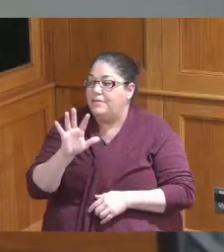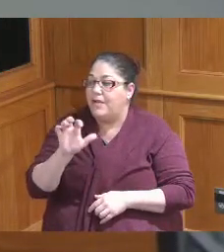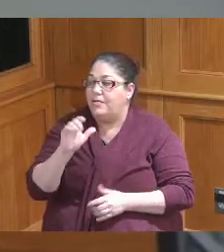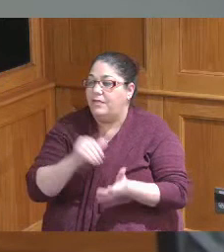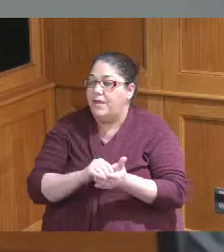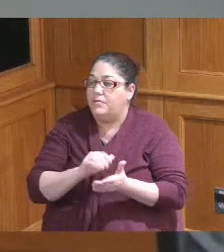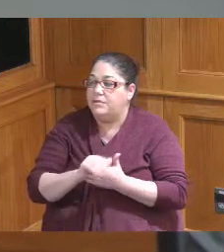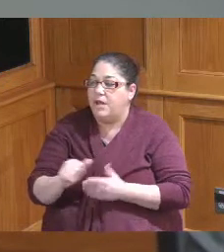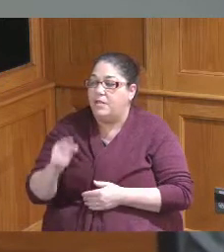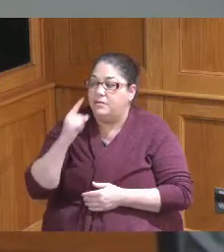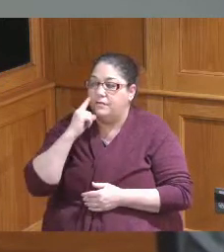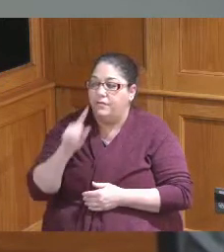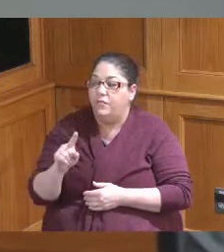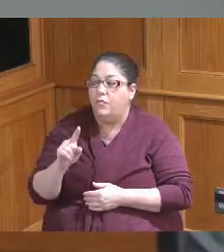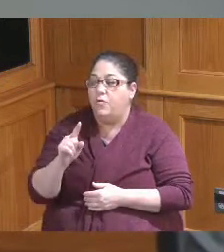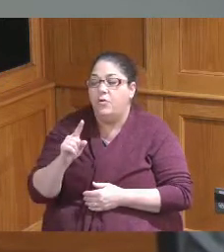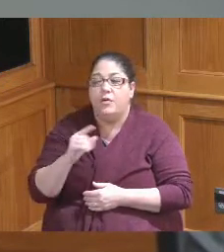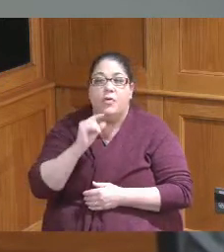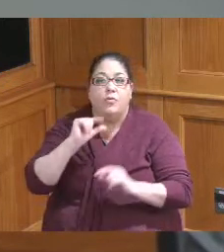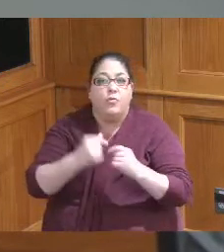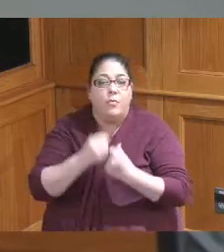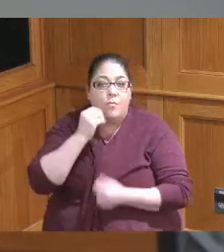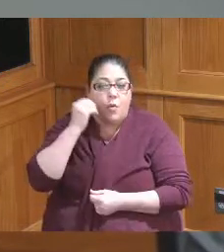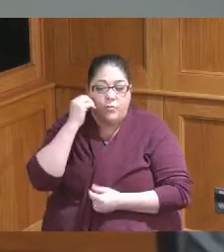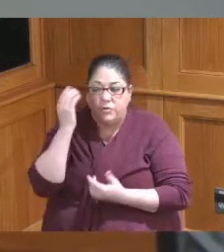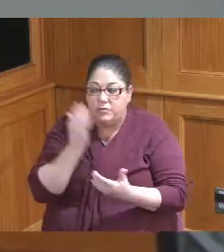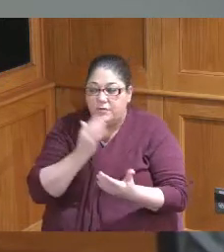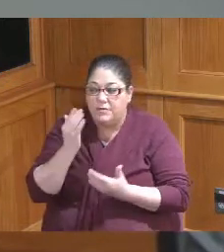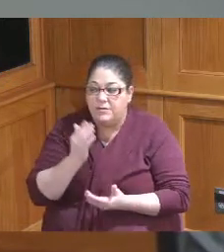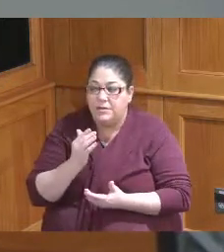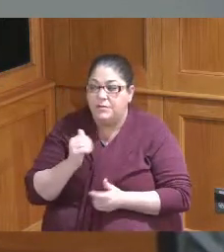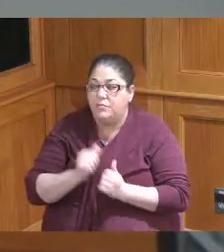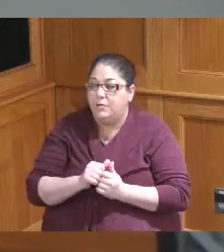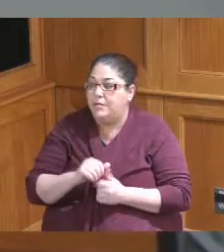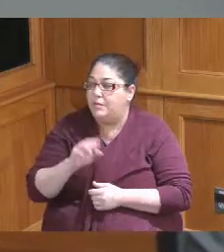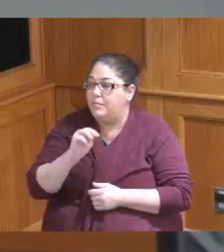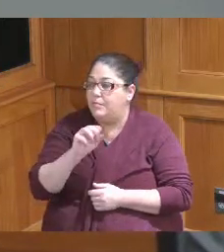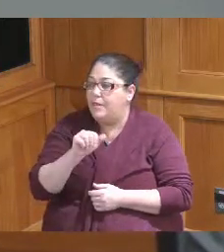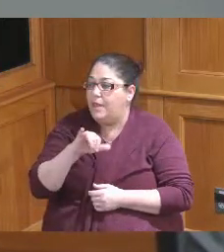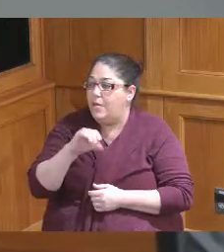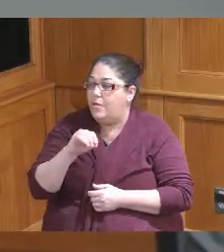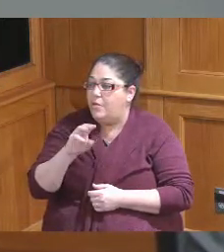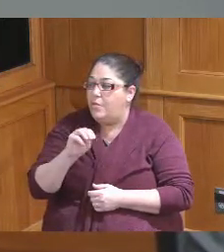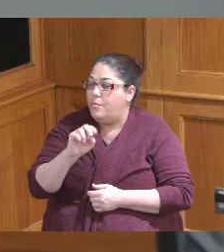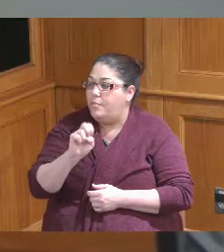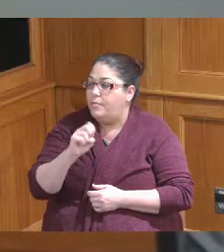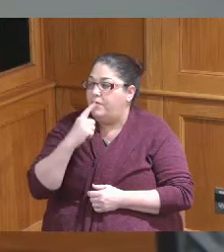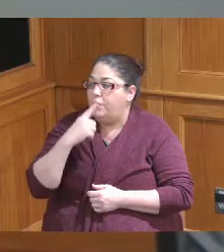for a residential Group Home Services with mayo home for Youth Development and finally